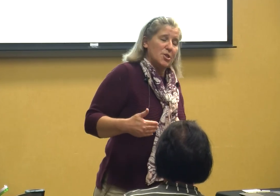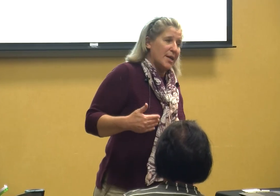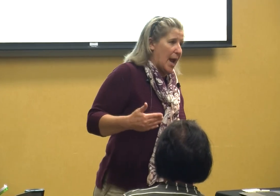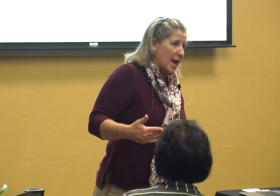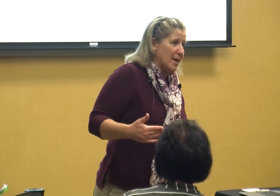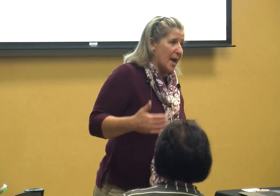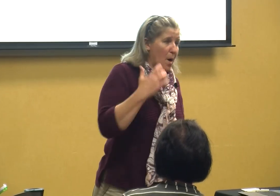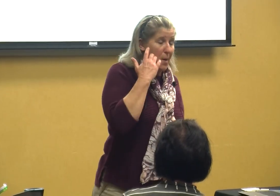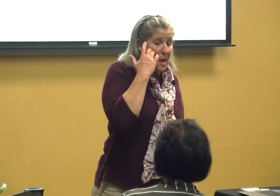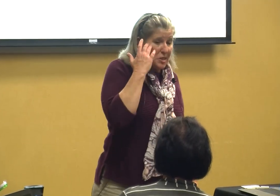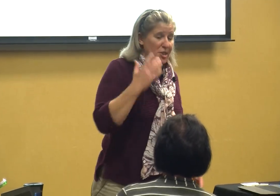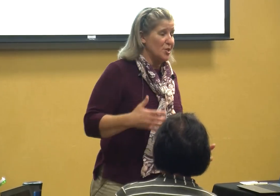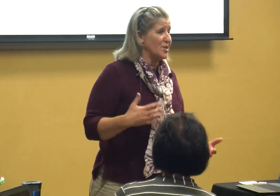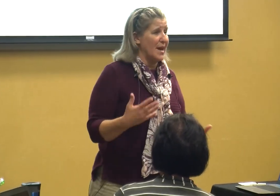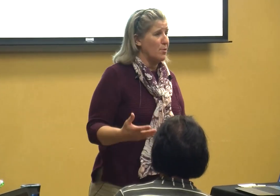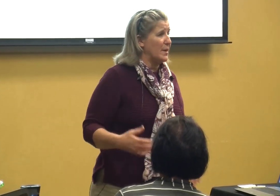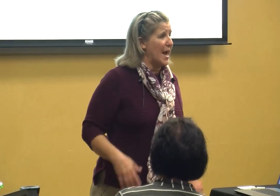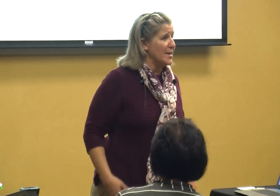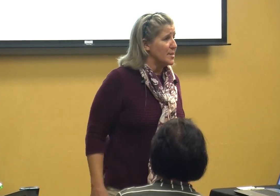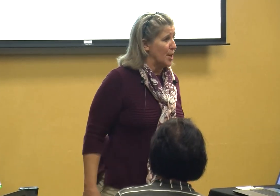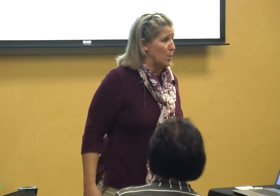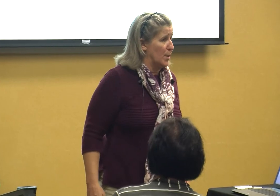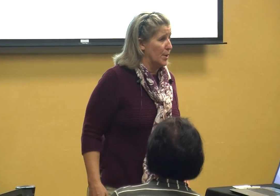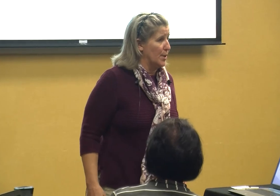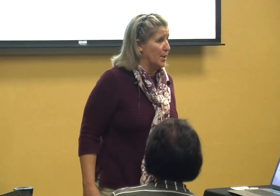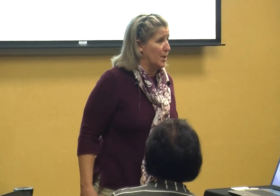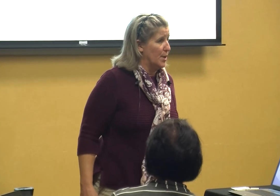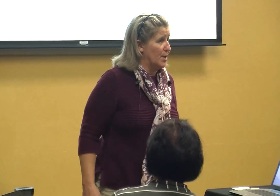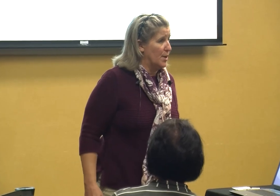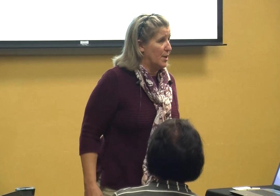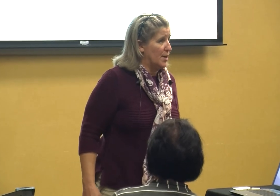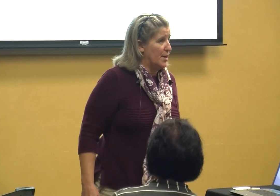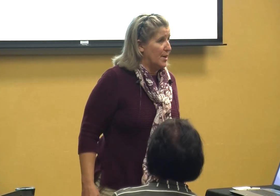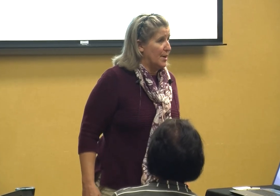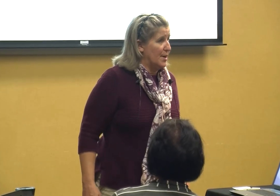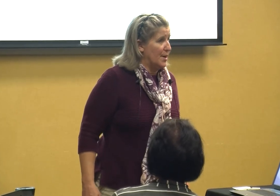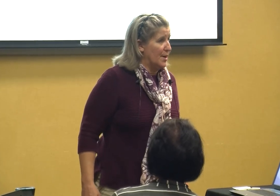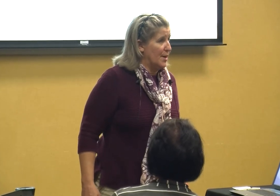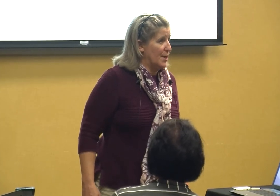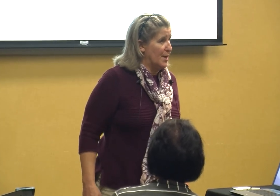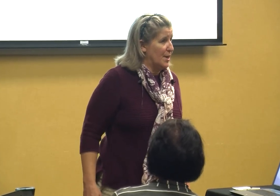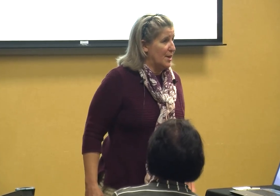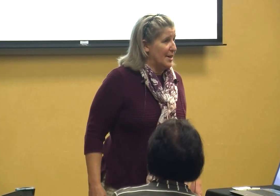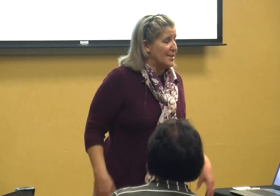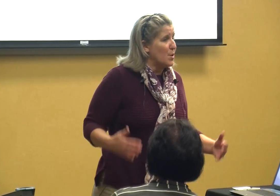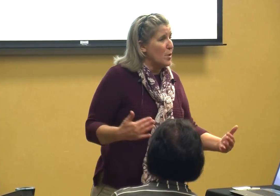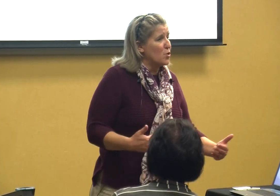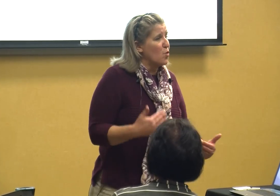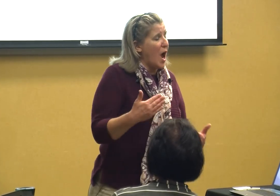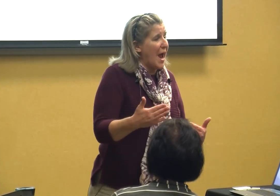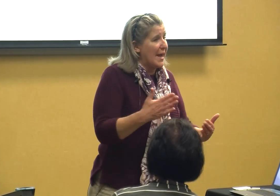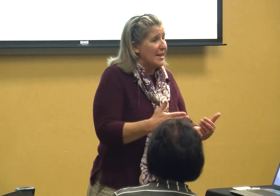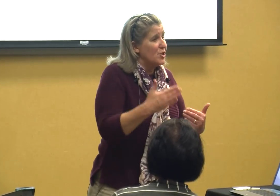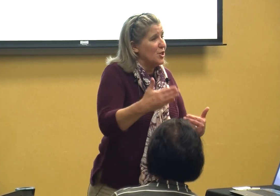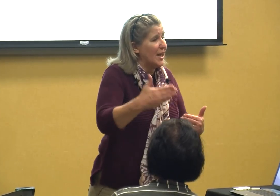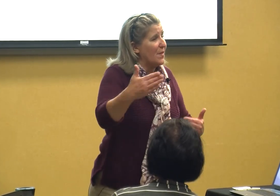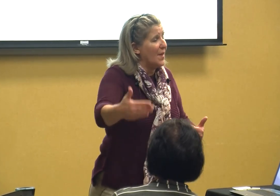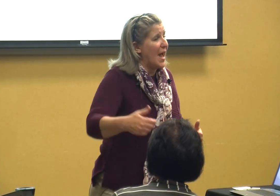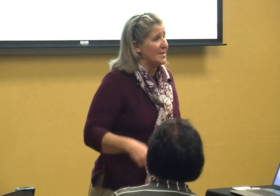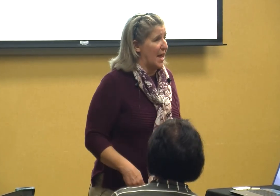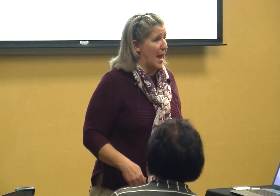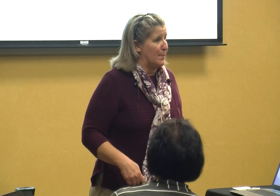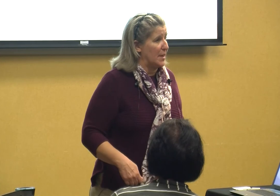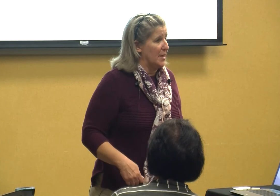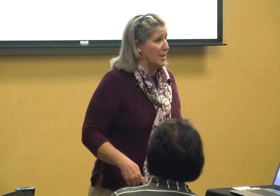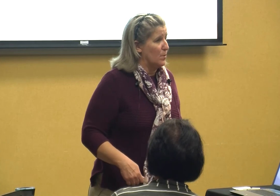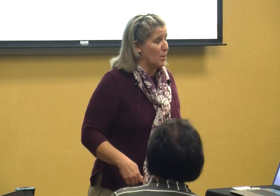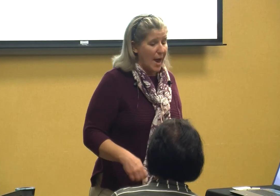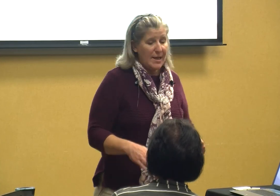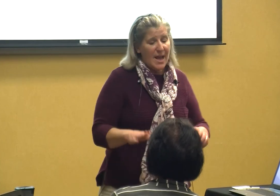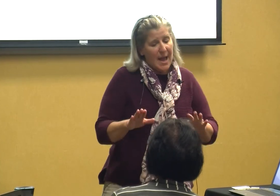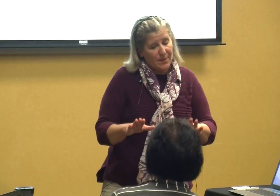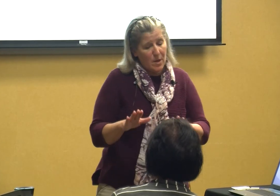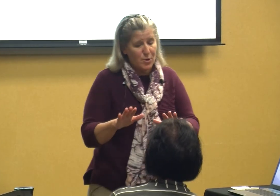can help she's just never been asked to so we're trying to get that to happen right and those are